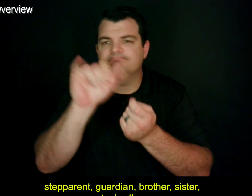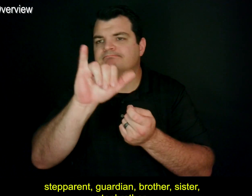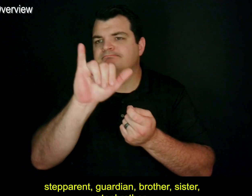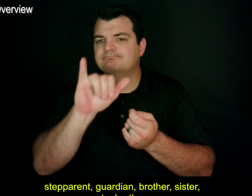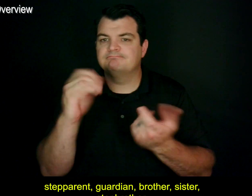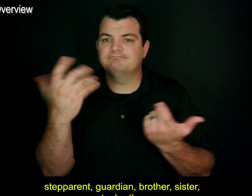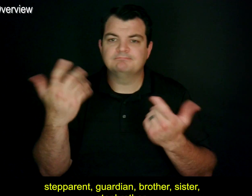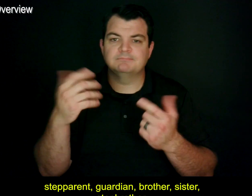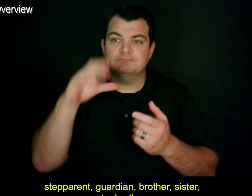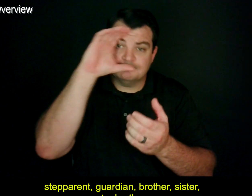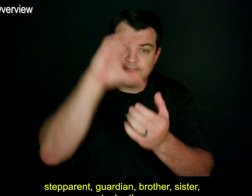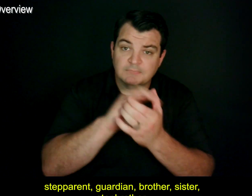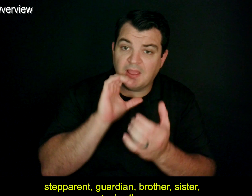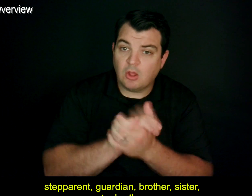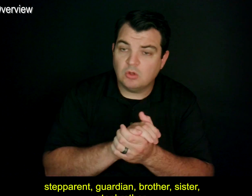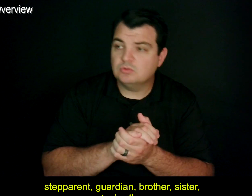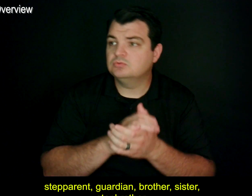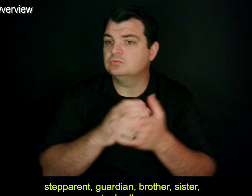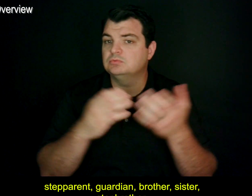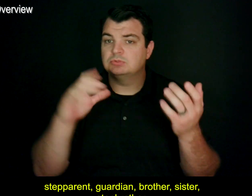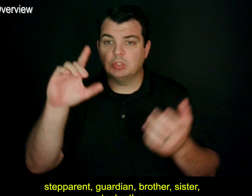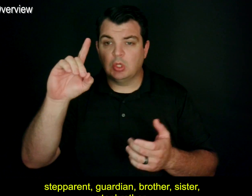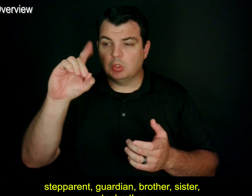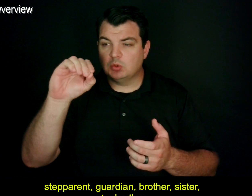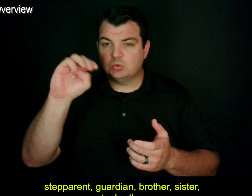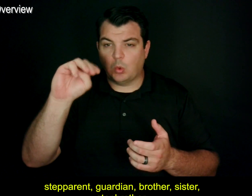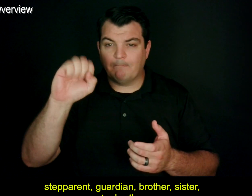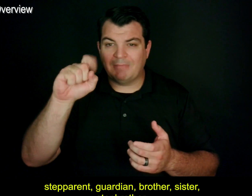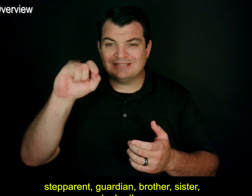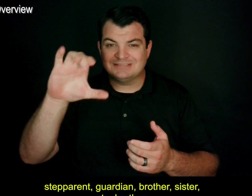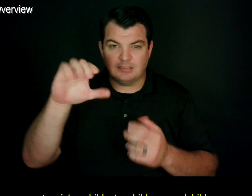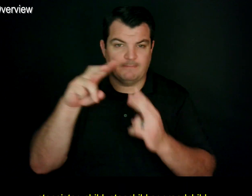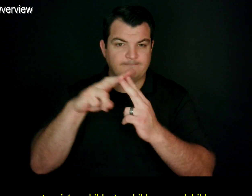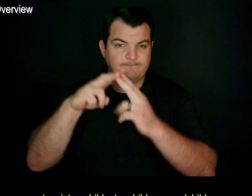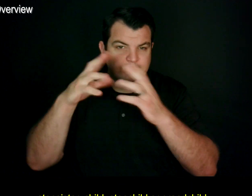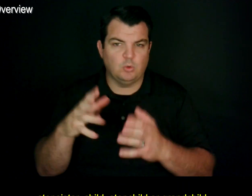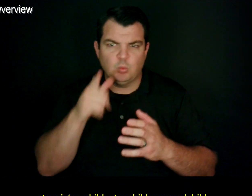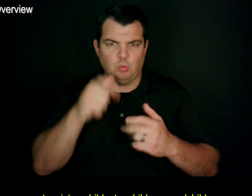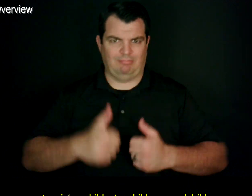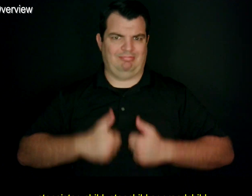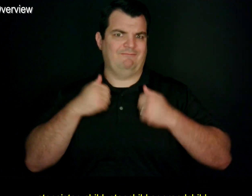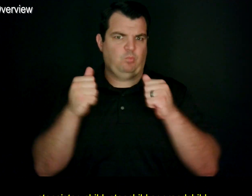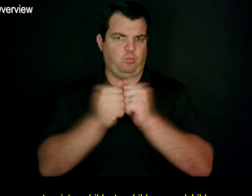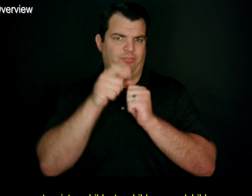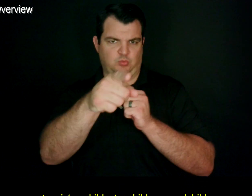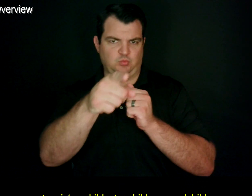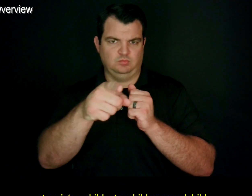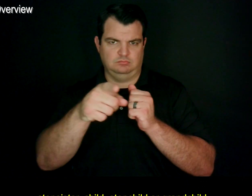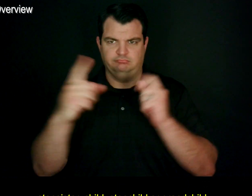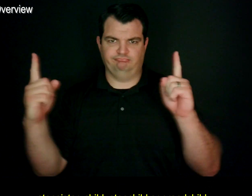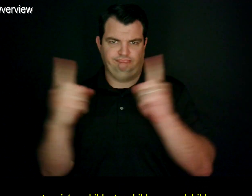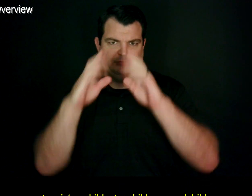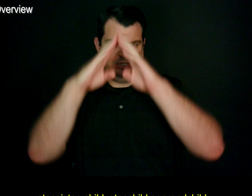stepparent, guardian, brother, sister, stepbrother, stepsister, child, stepchild or grandchild